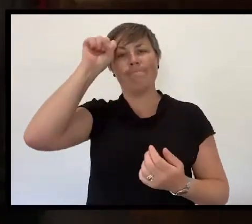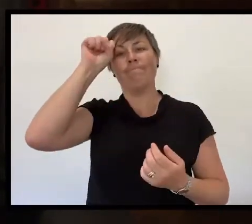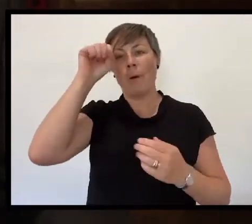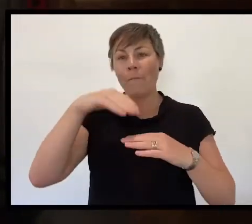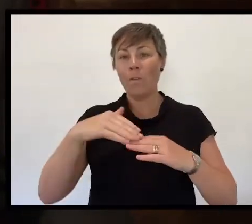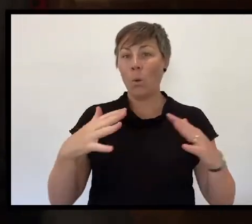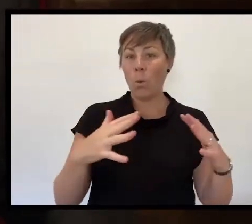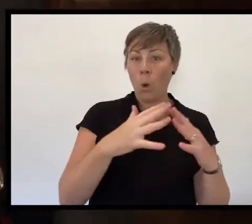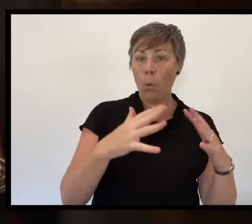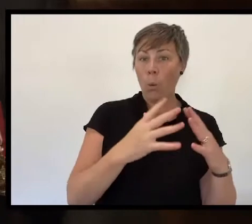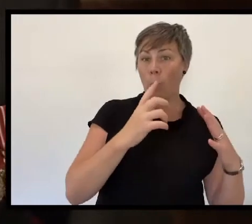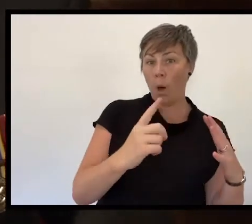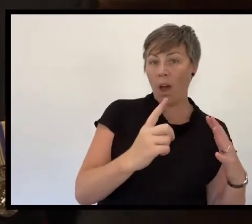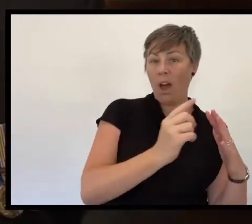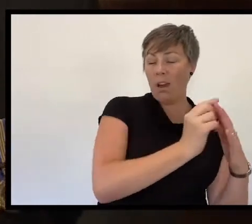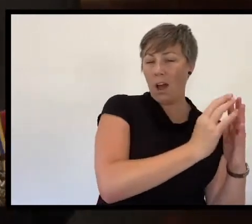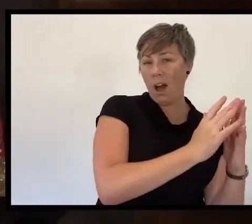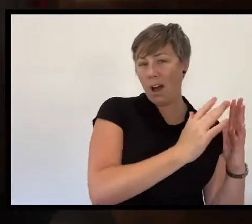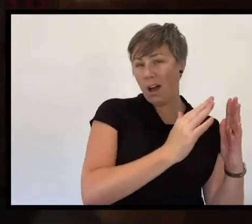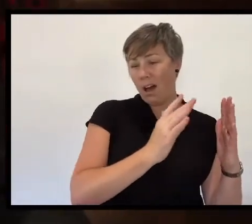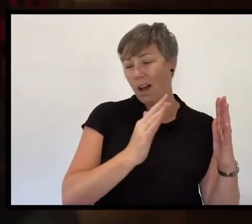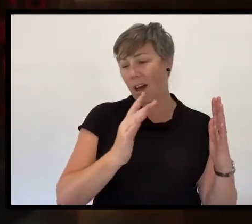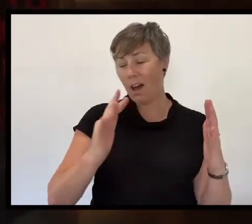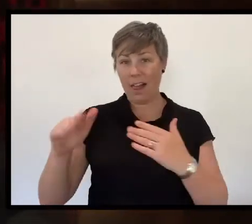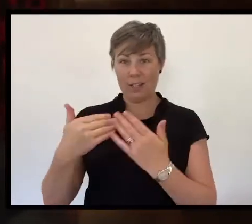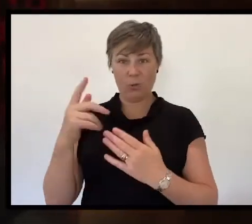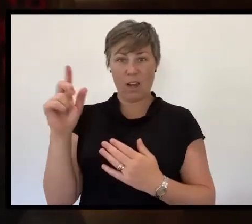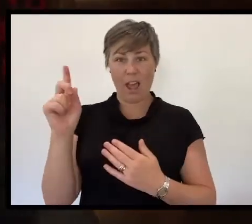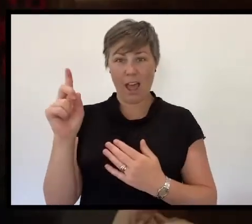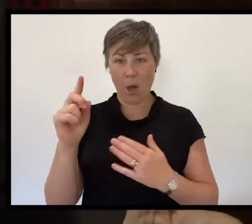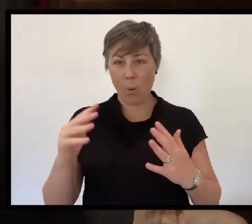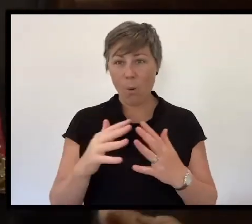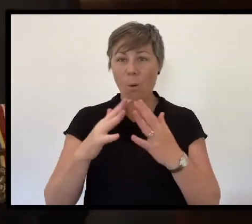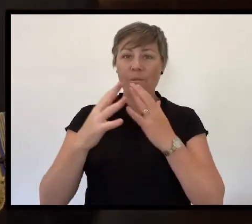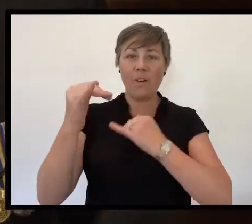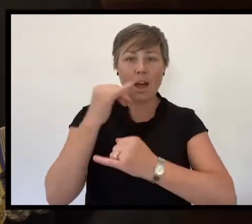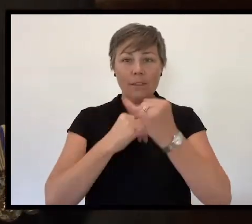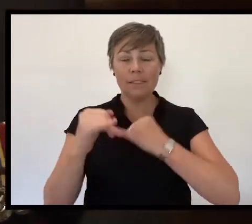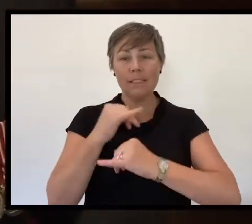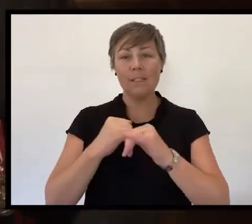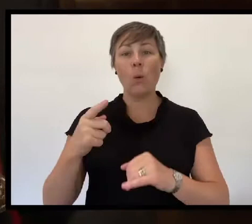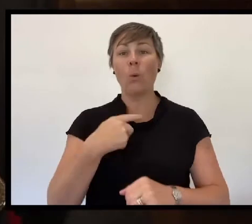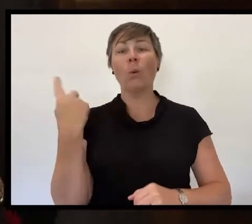In keeping with tradition, we will stand together, as one, for one-minute’s silence